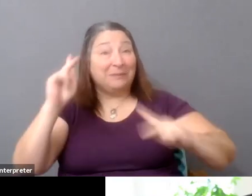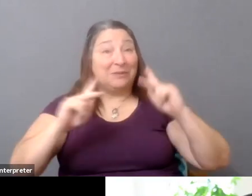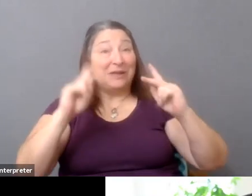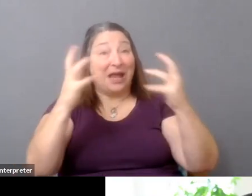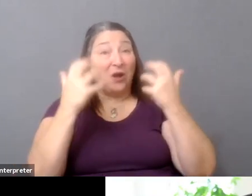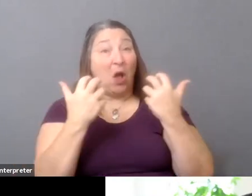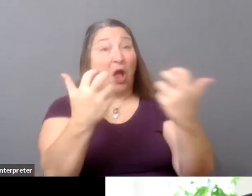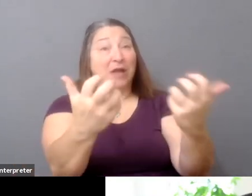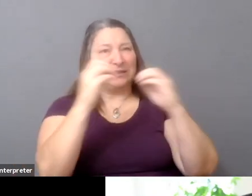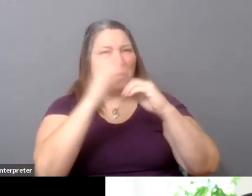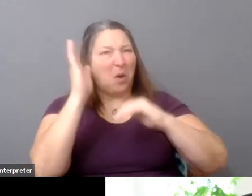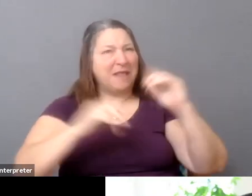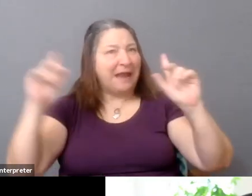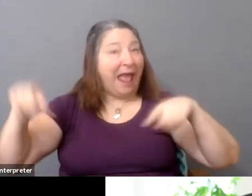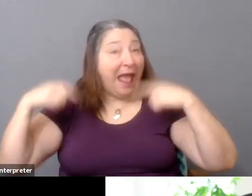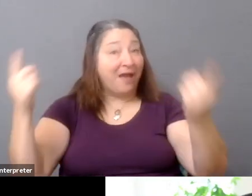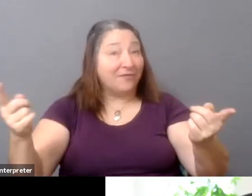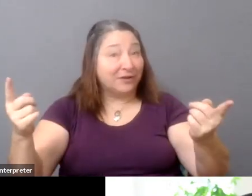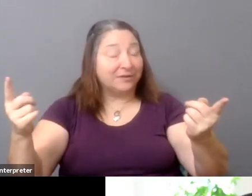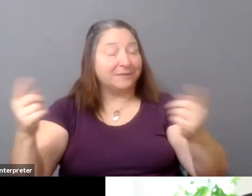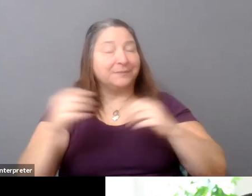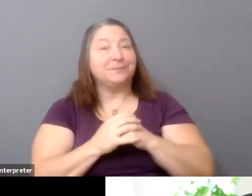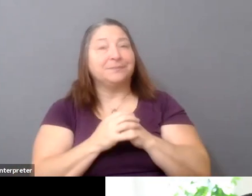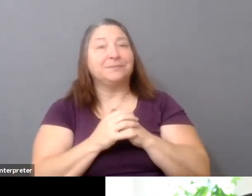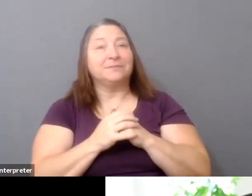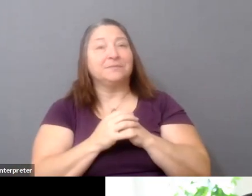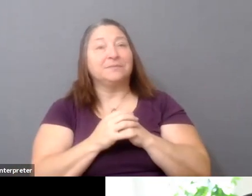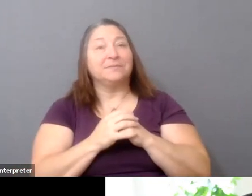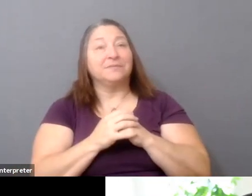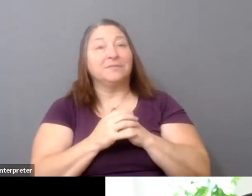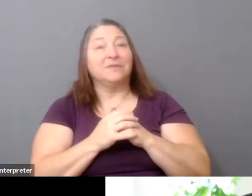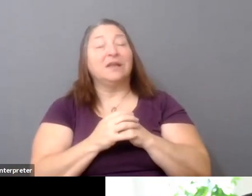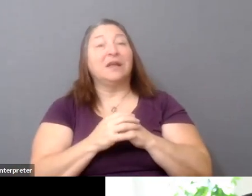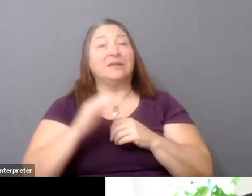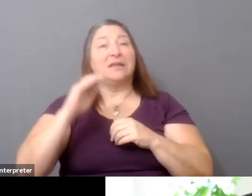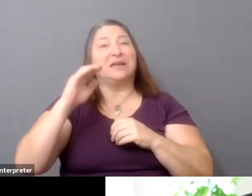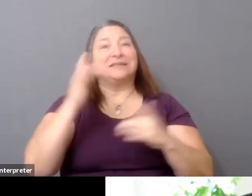And, you know, there is this trend towards consolidation, monopolies--